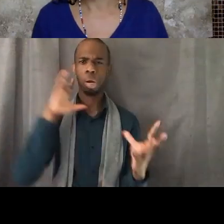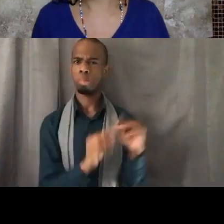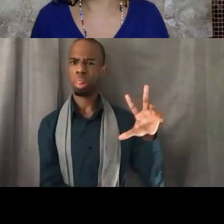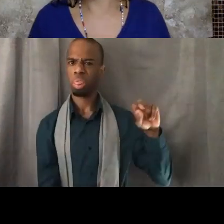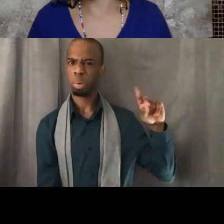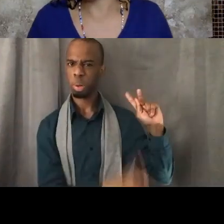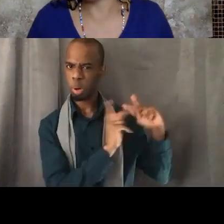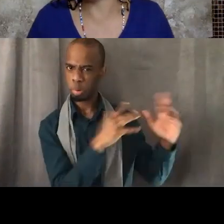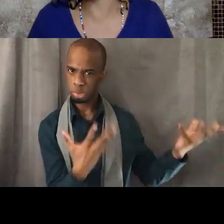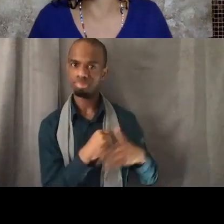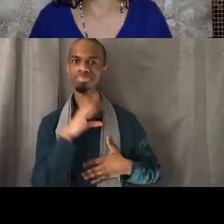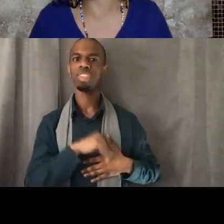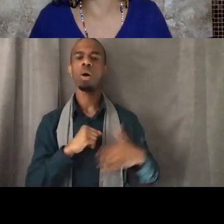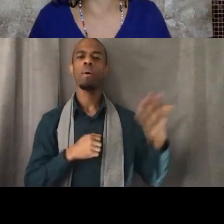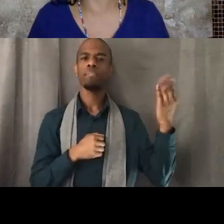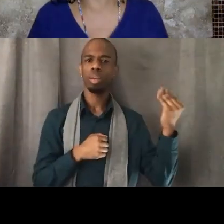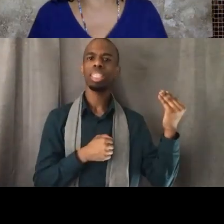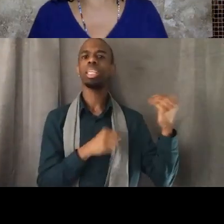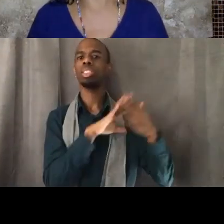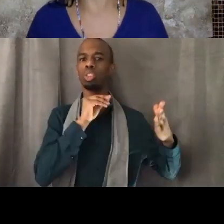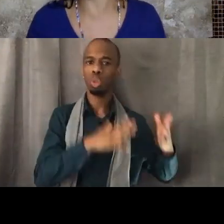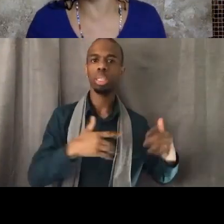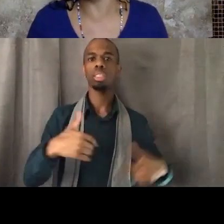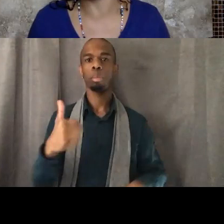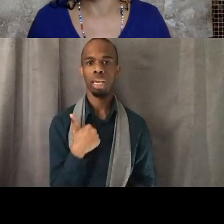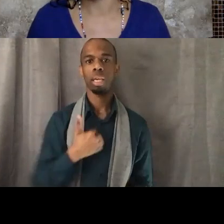So about 15 students and me and my kids